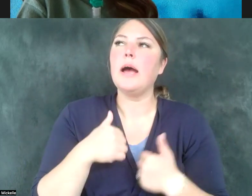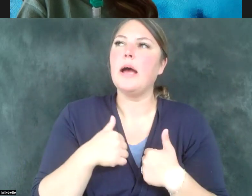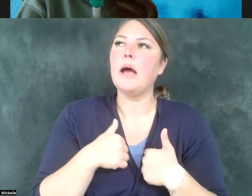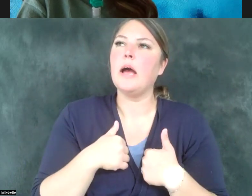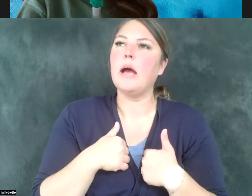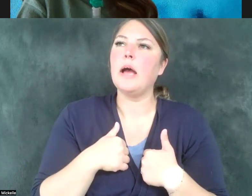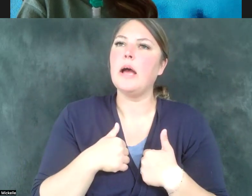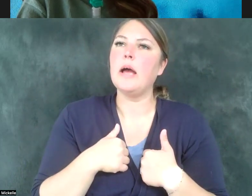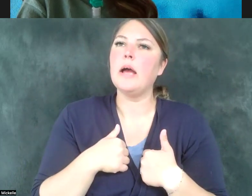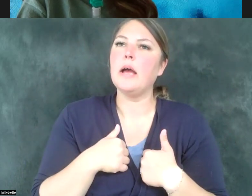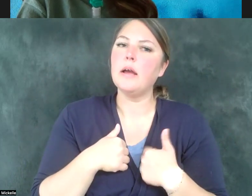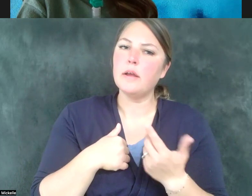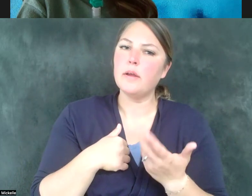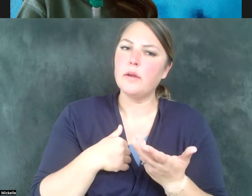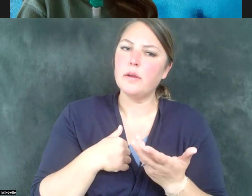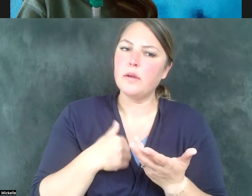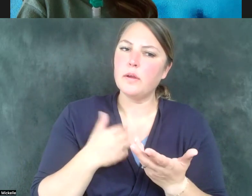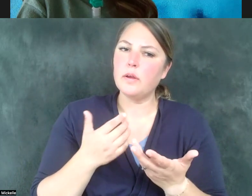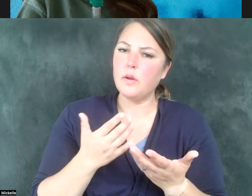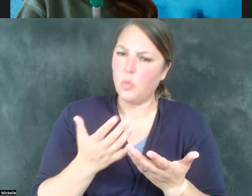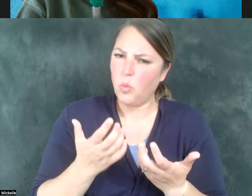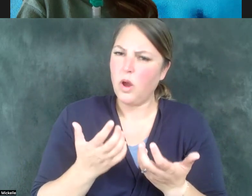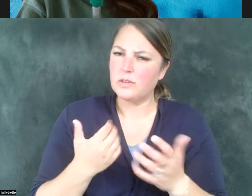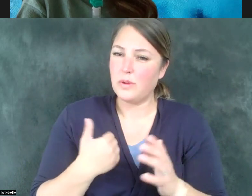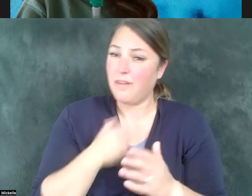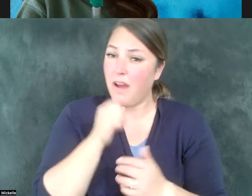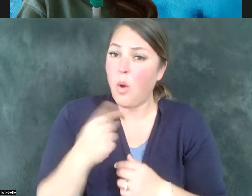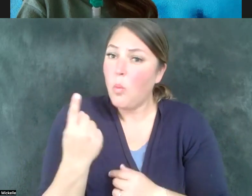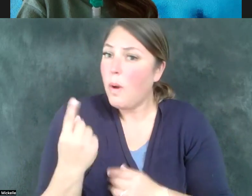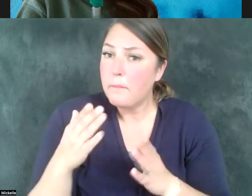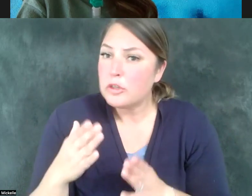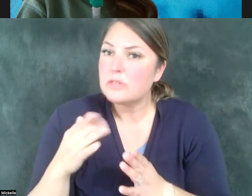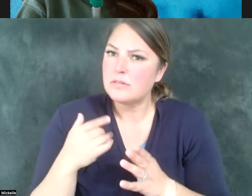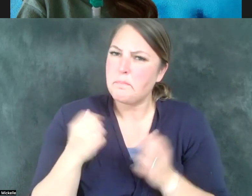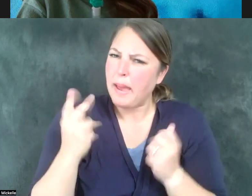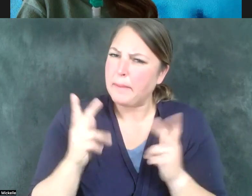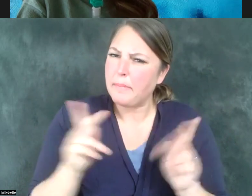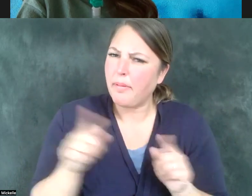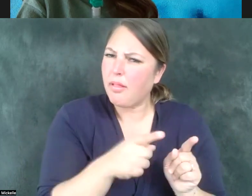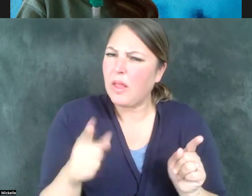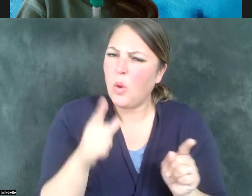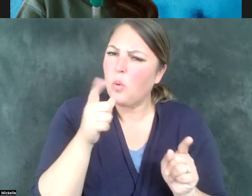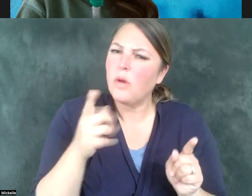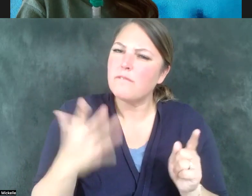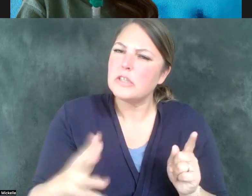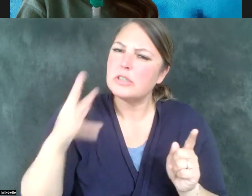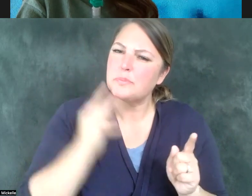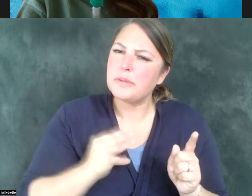to have more than just one person have individuals who have experienced themselves with disabilities serving in